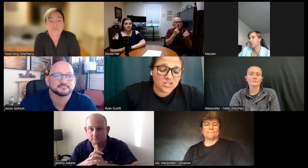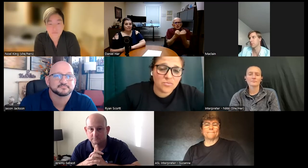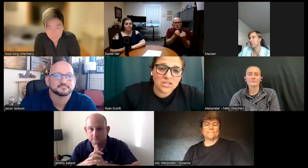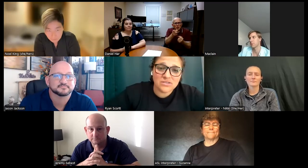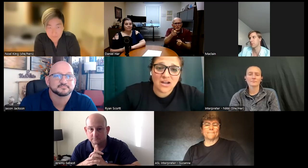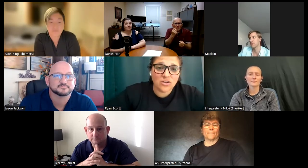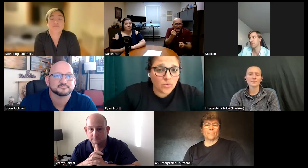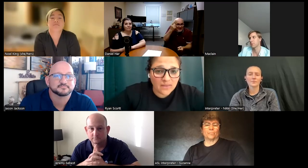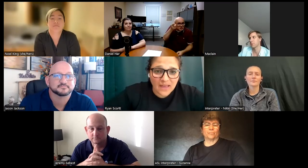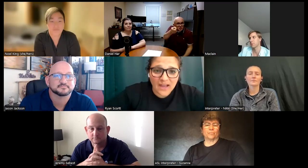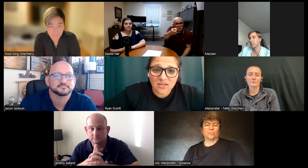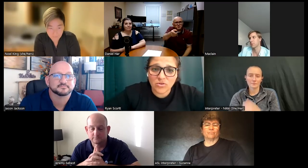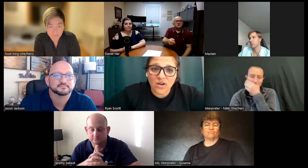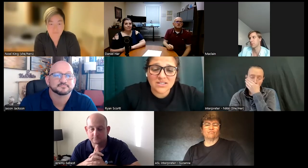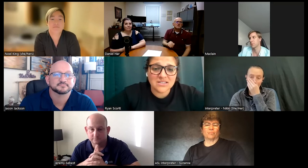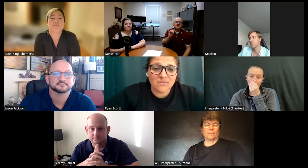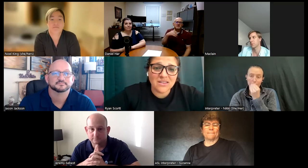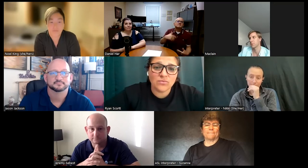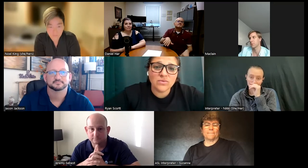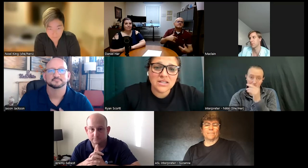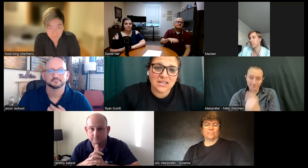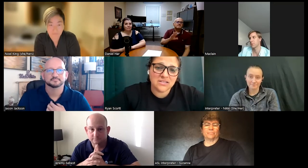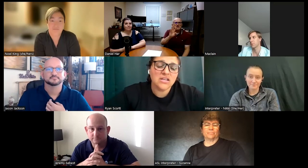start to bring you down quit that and move on to something that really gets